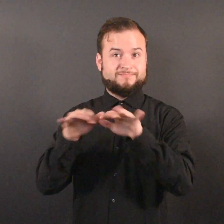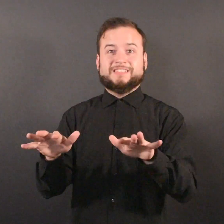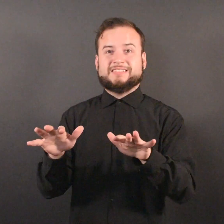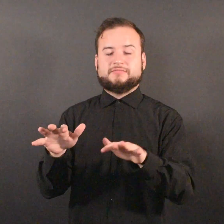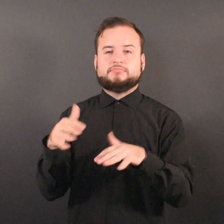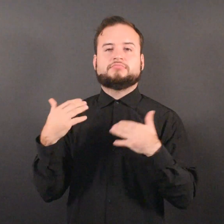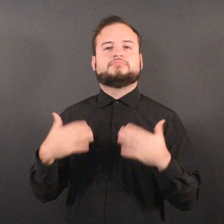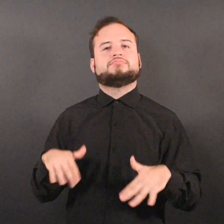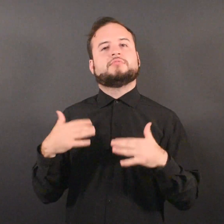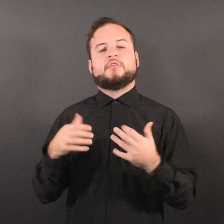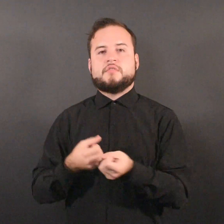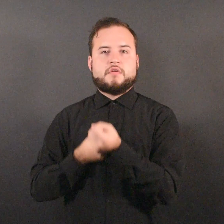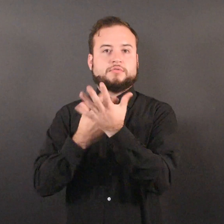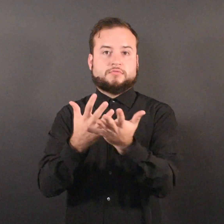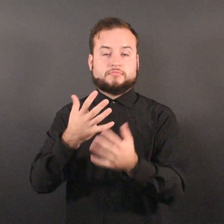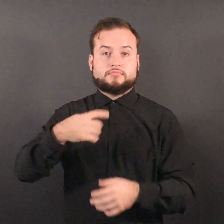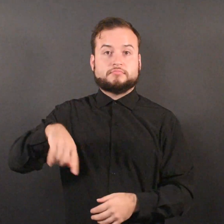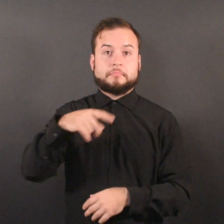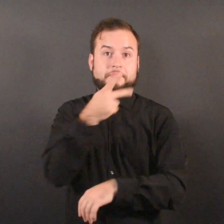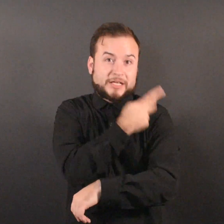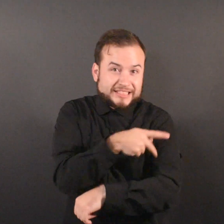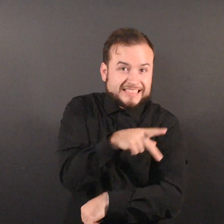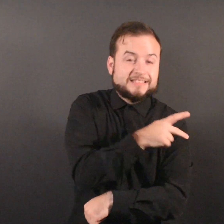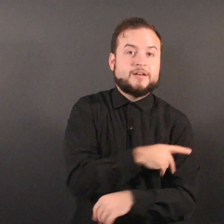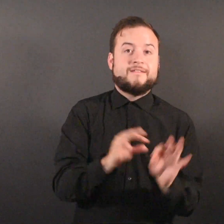“The global pandemic pressed every patient,